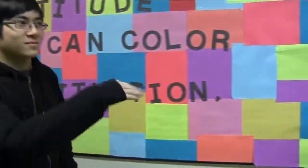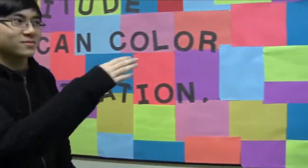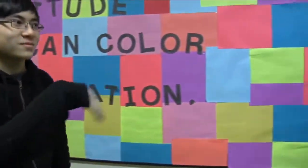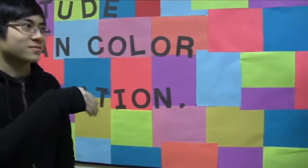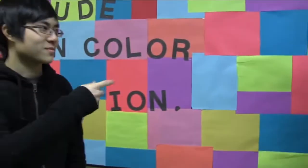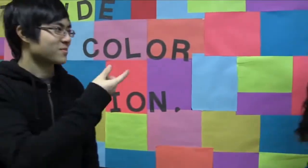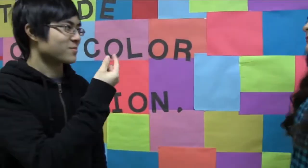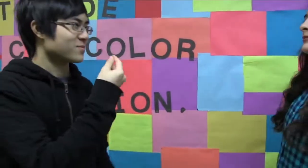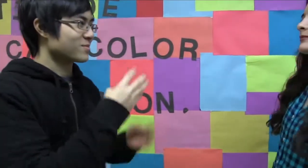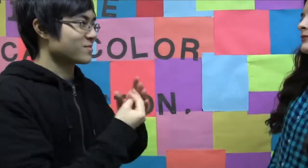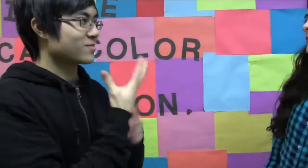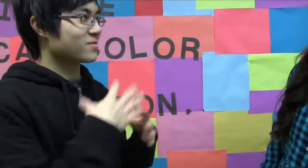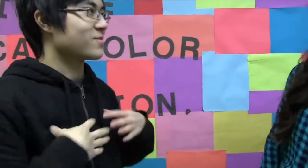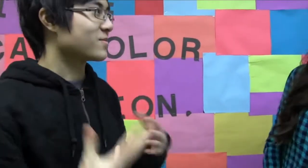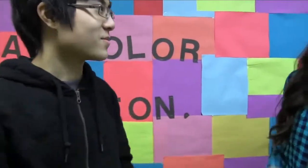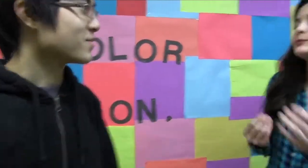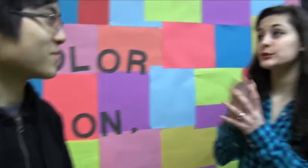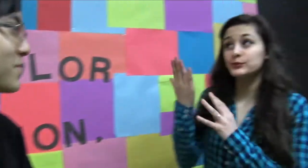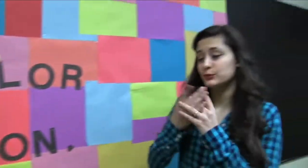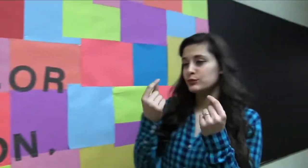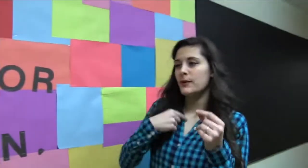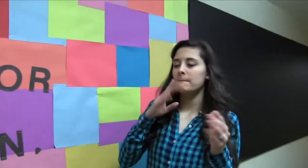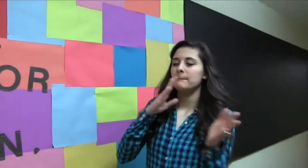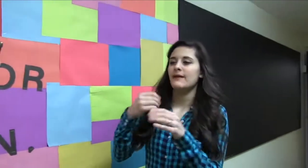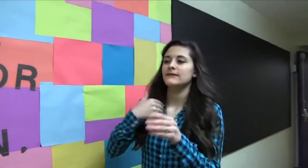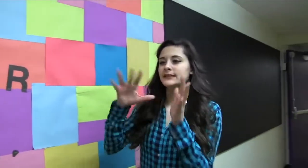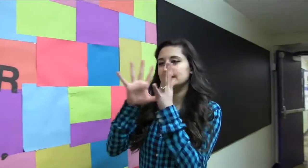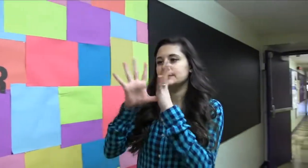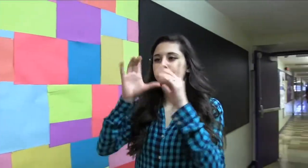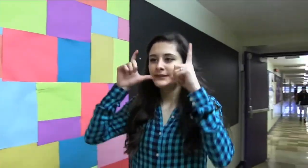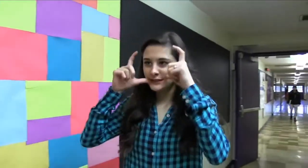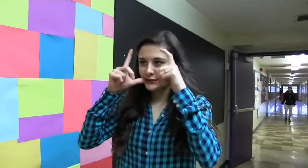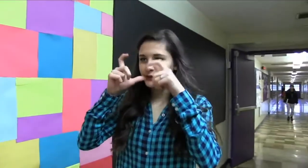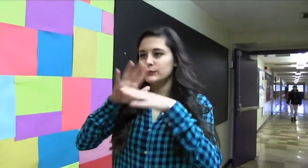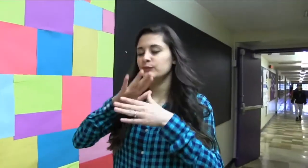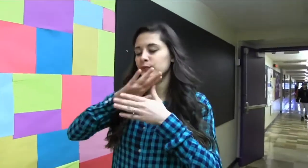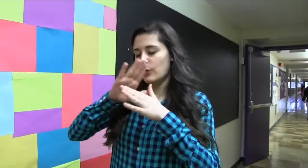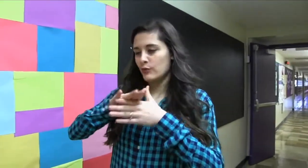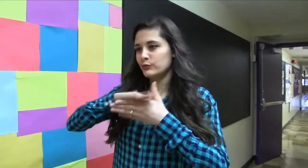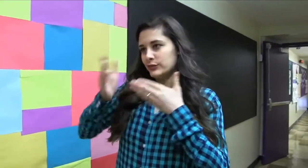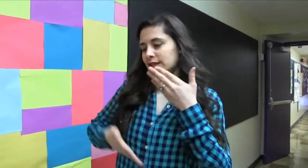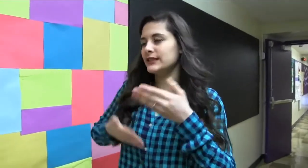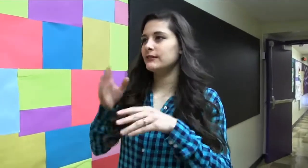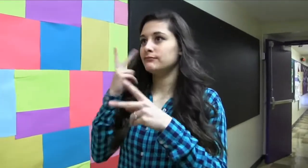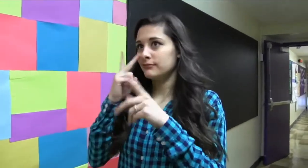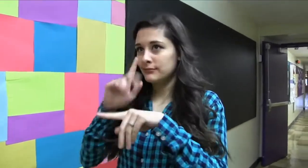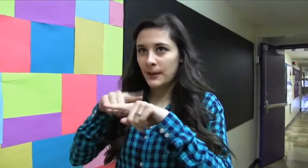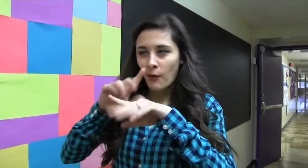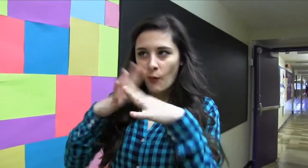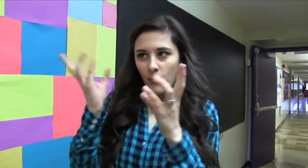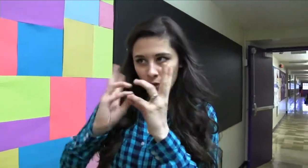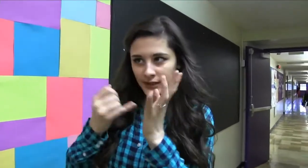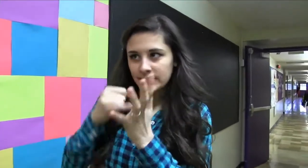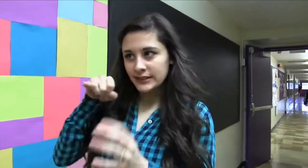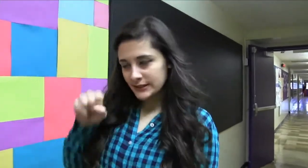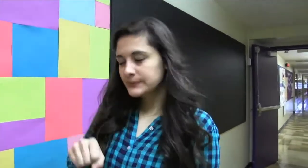What will you do this spring break? I’ll be taking senior pictures this weekend, so there's that.